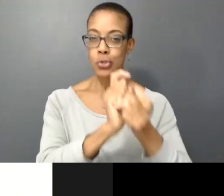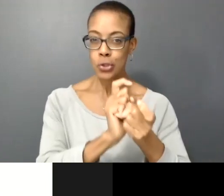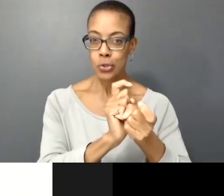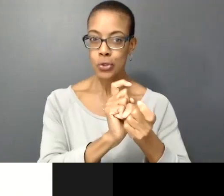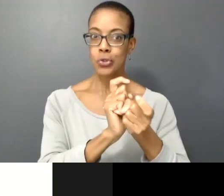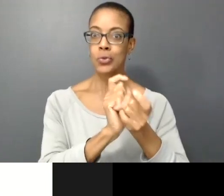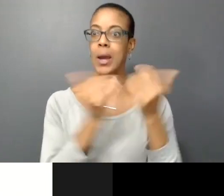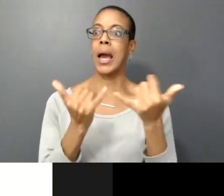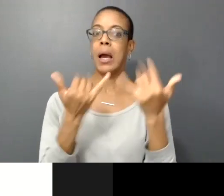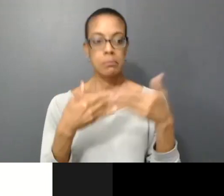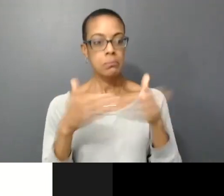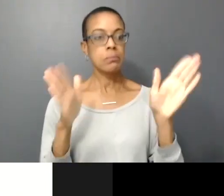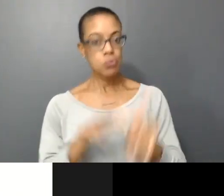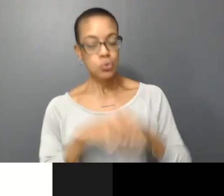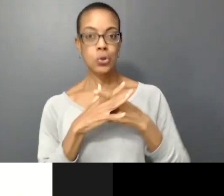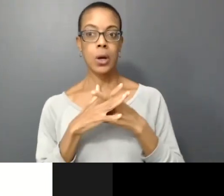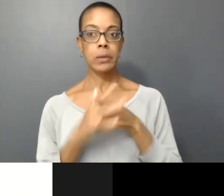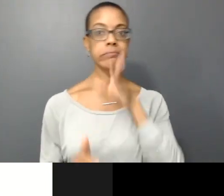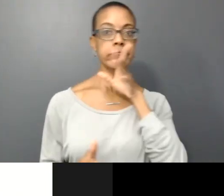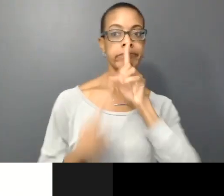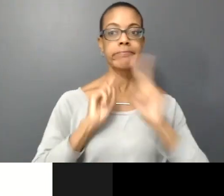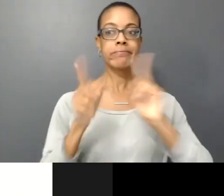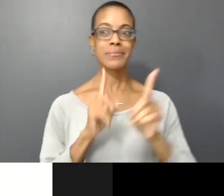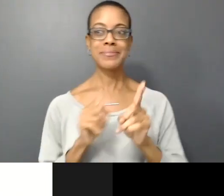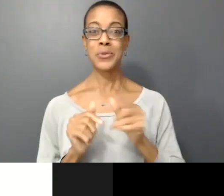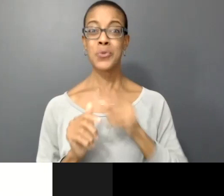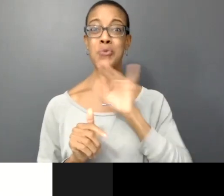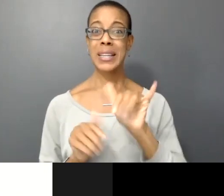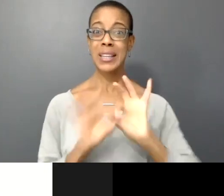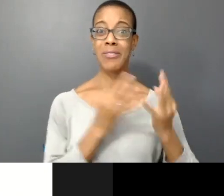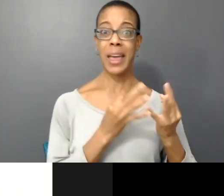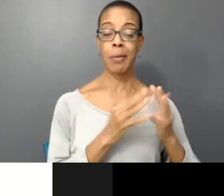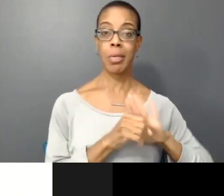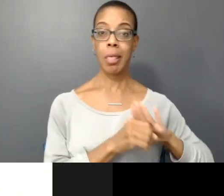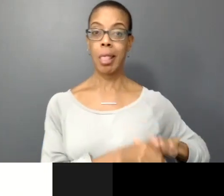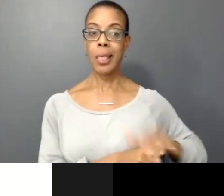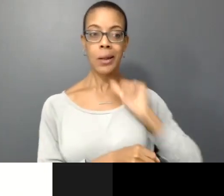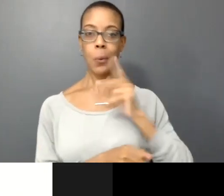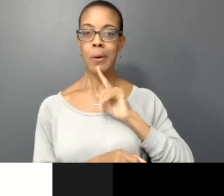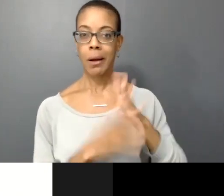things that we don't really talk about with our families and to actually create a relevant